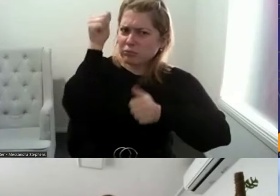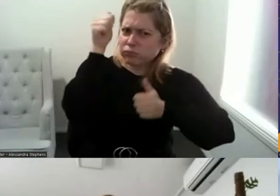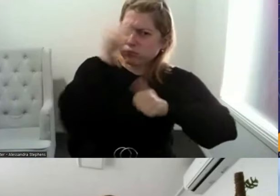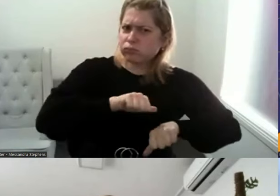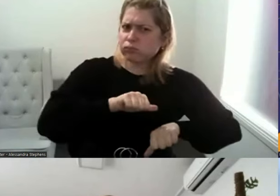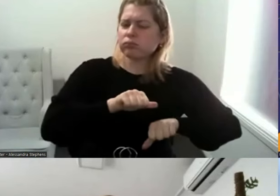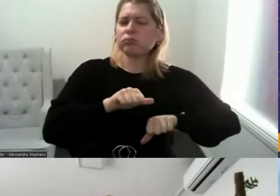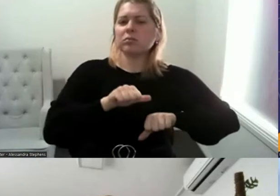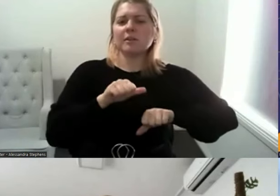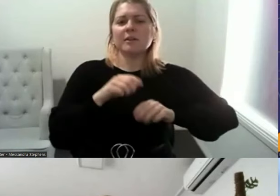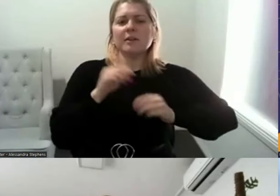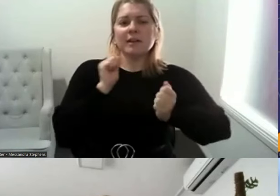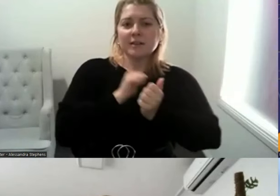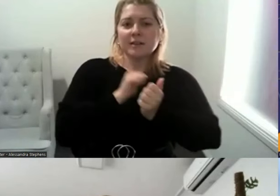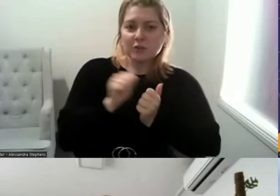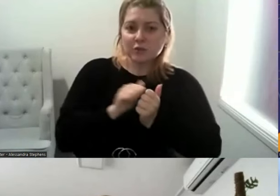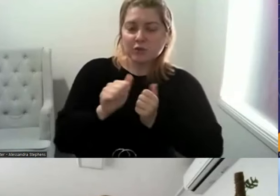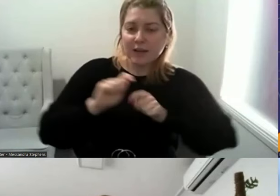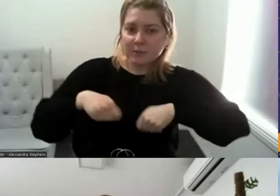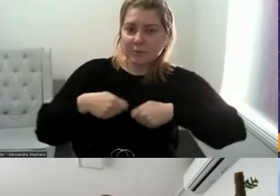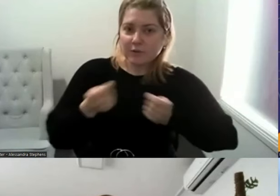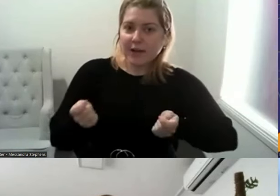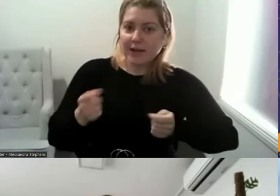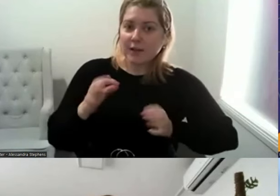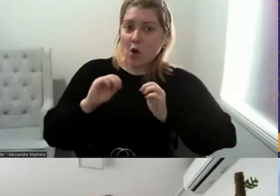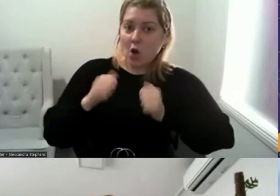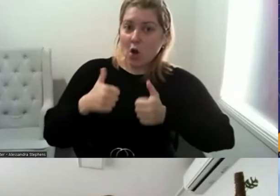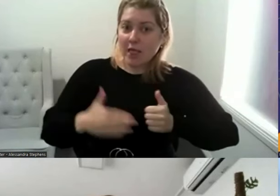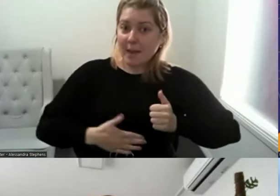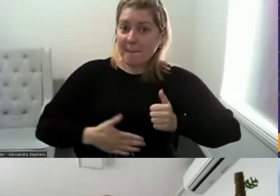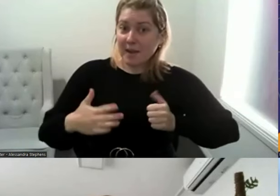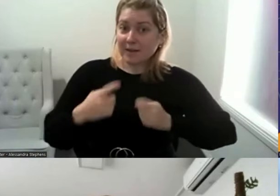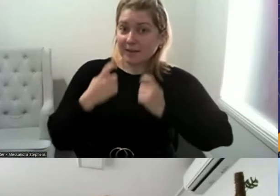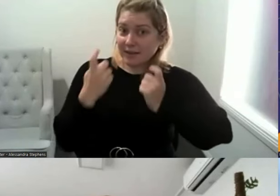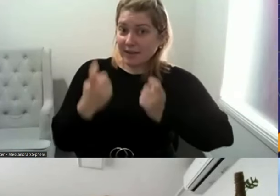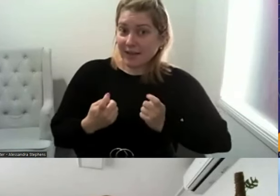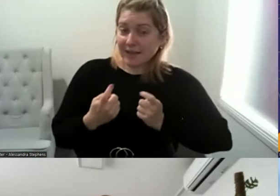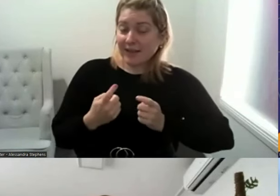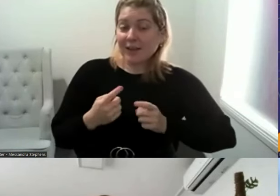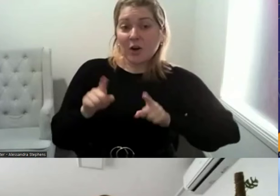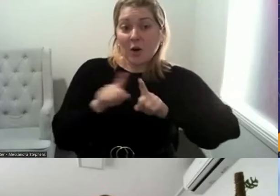trained to provide early pregnancy care. Including unplanned pregnancies and early